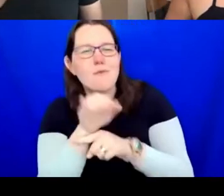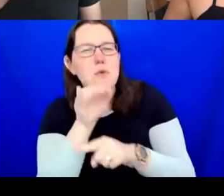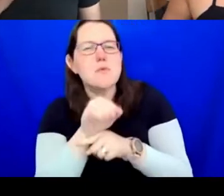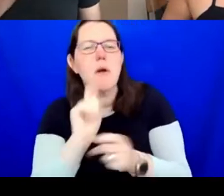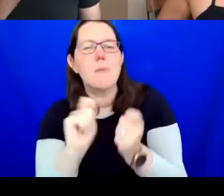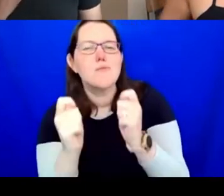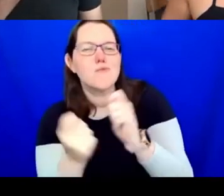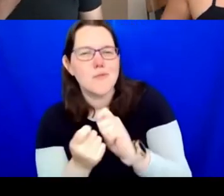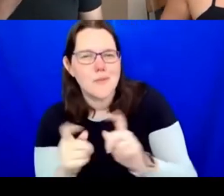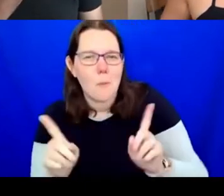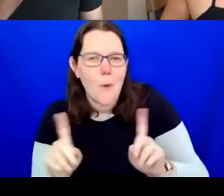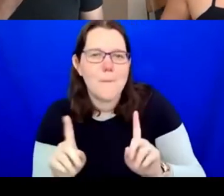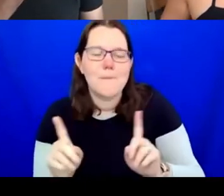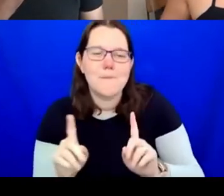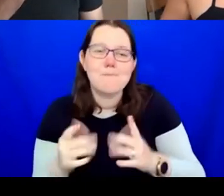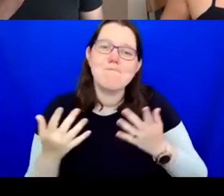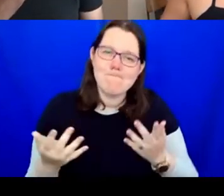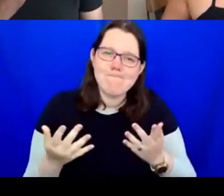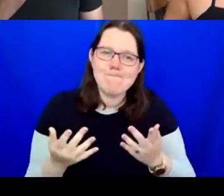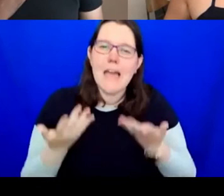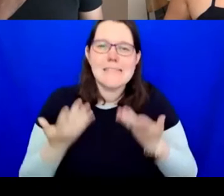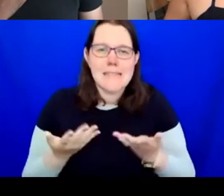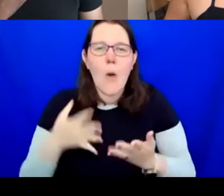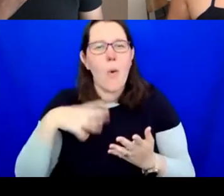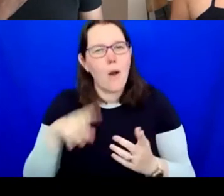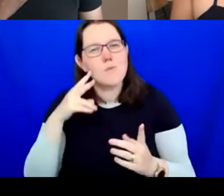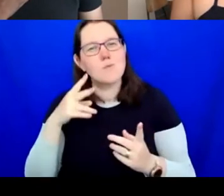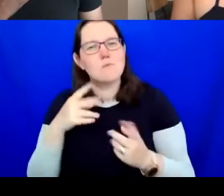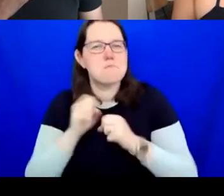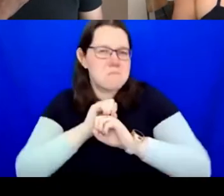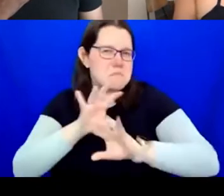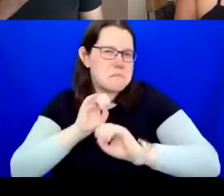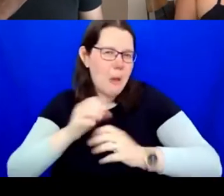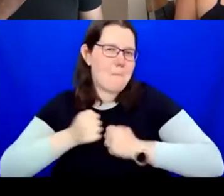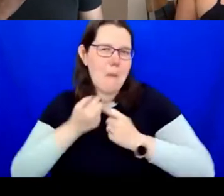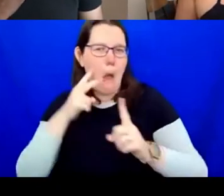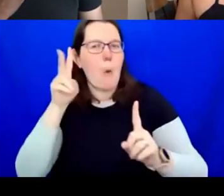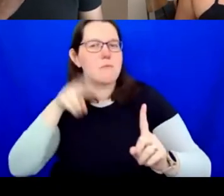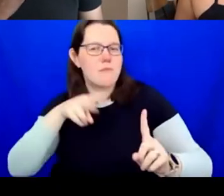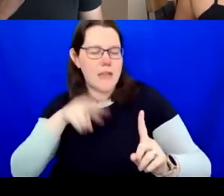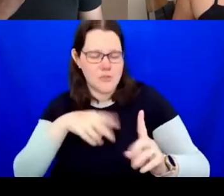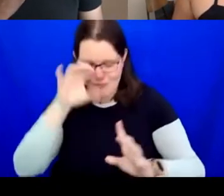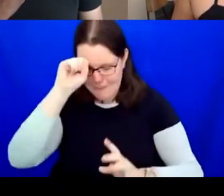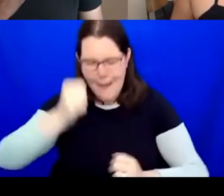Now I have some observations to make. Remember, this is through my experience as